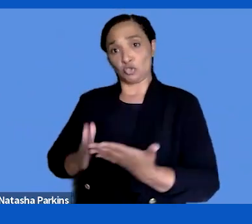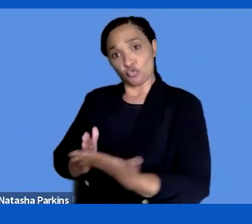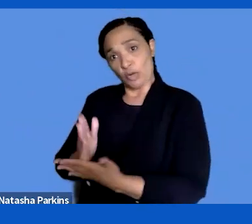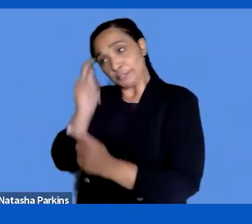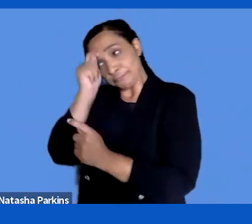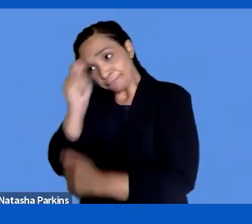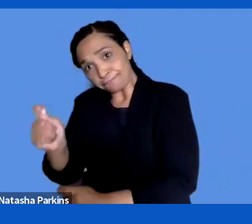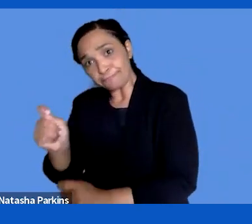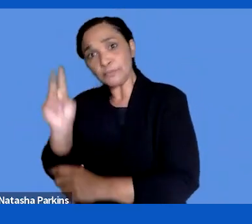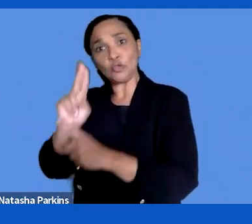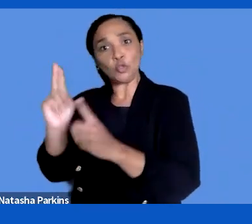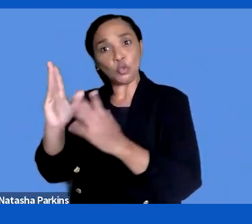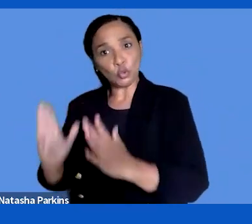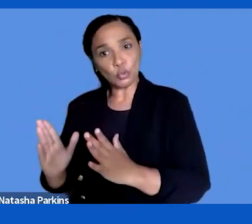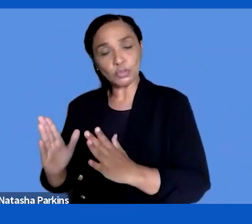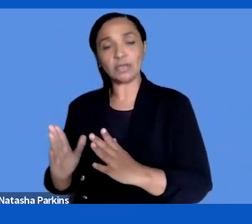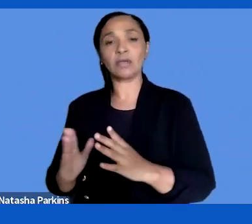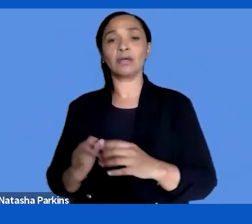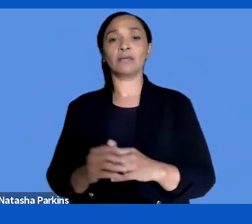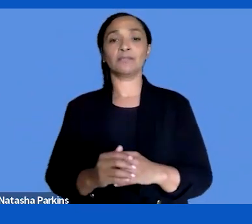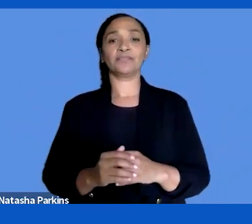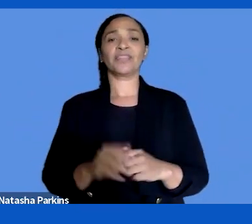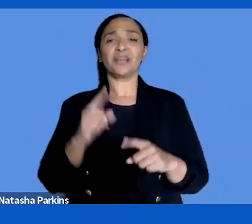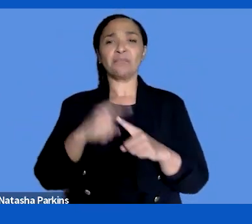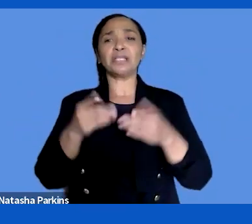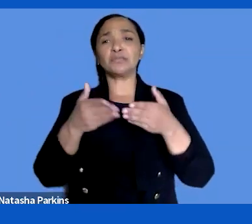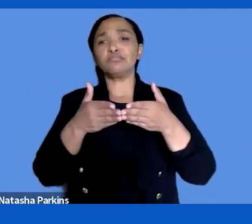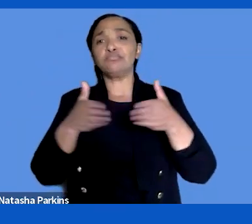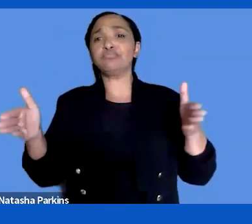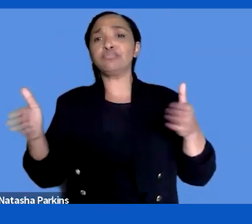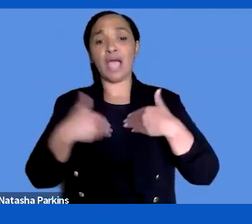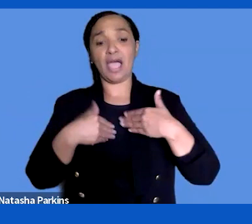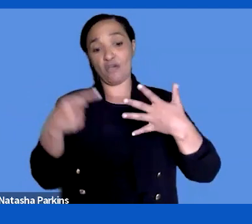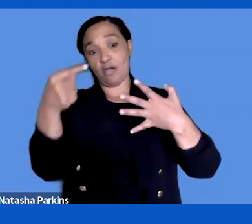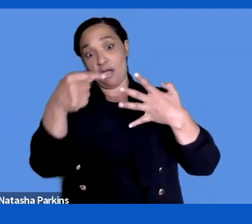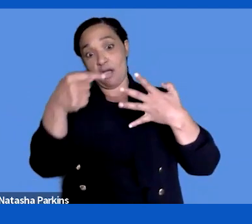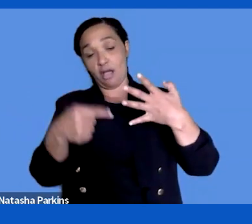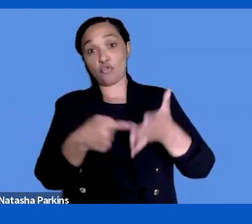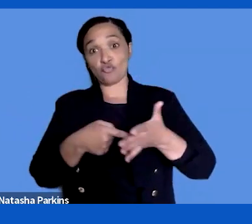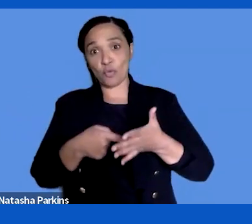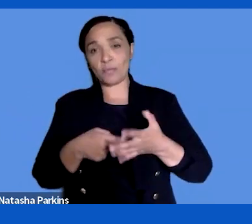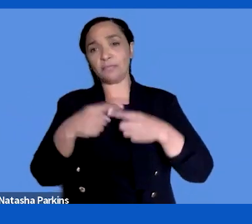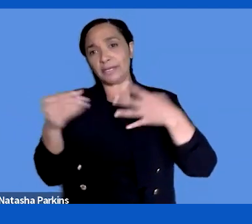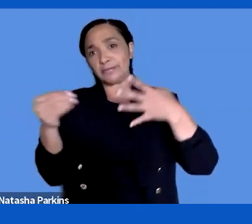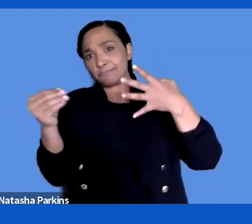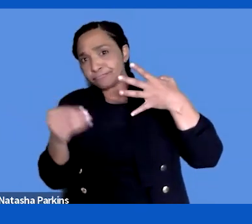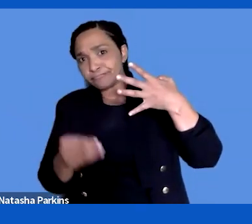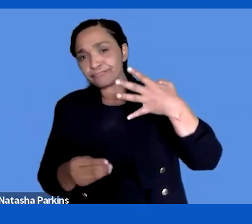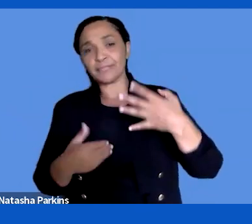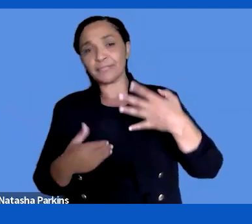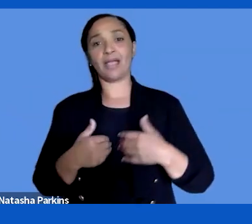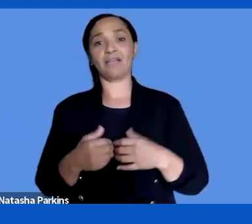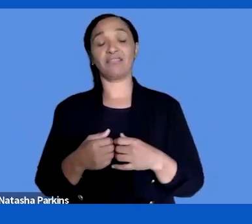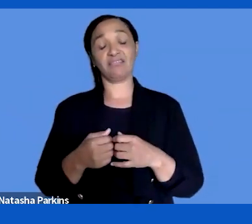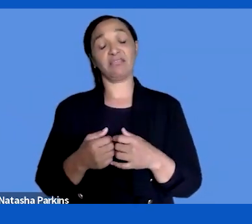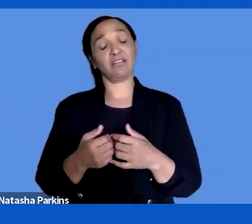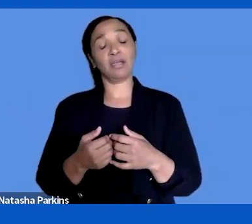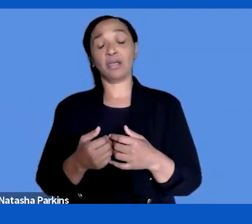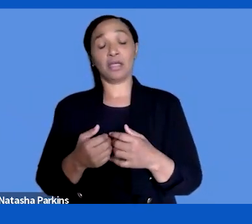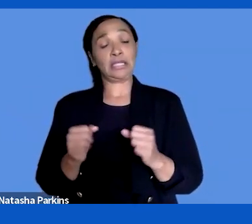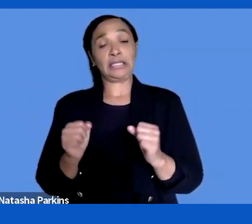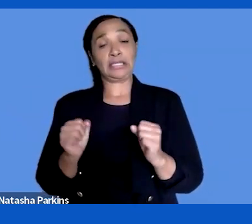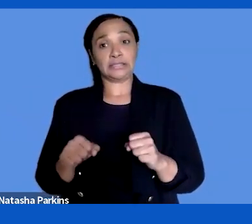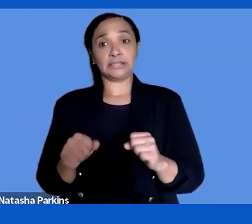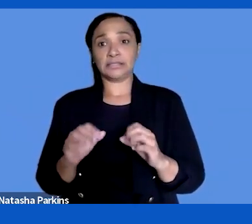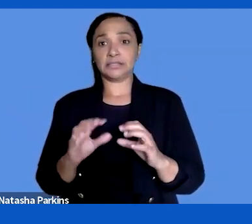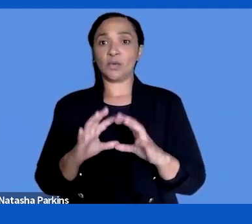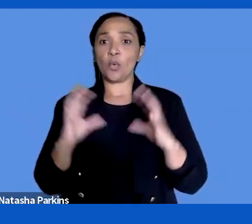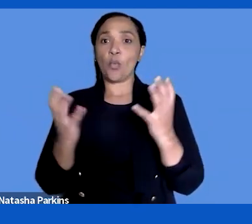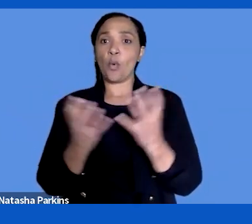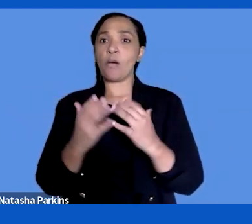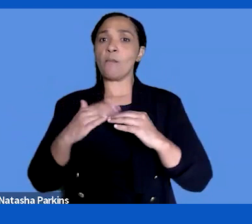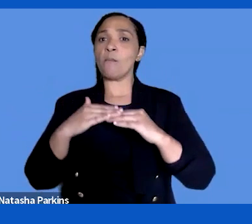broader than just specific requirements like the world is much more emphasis on specific